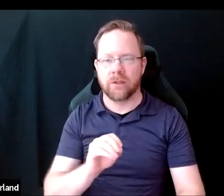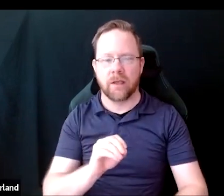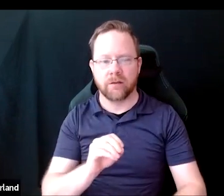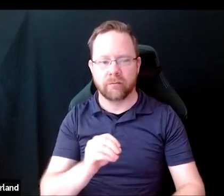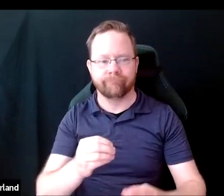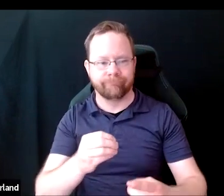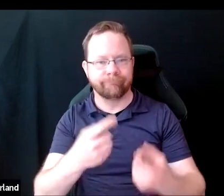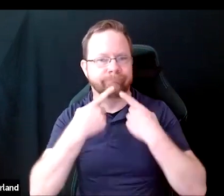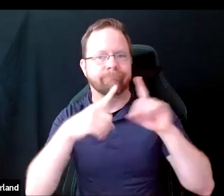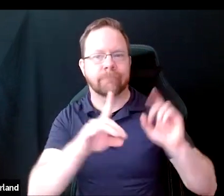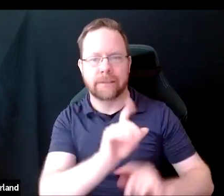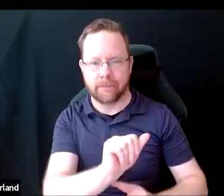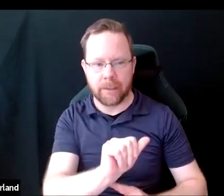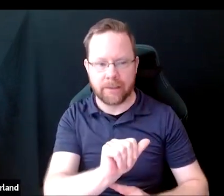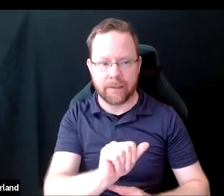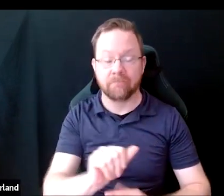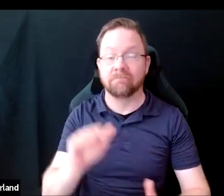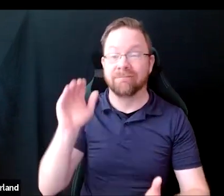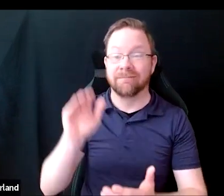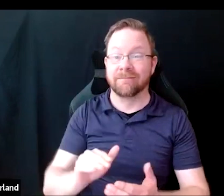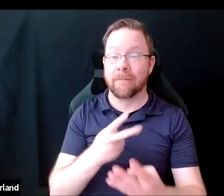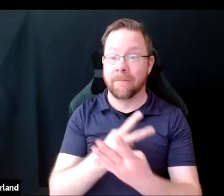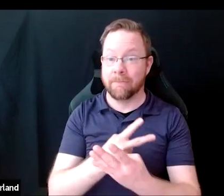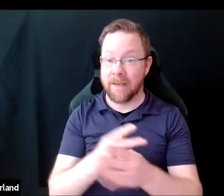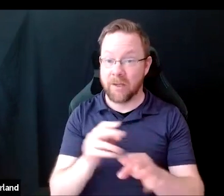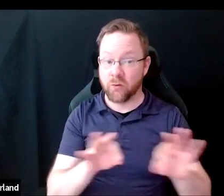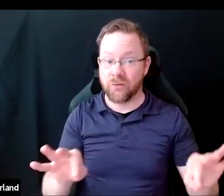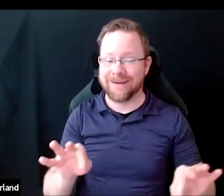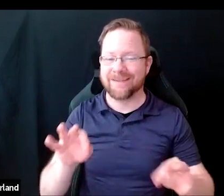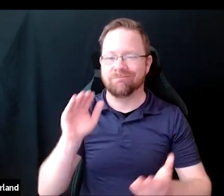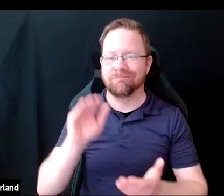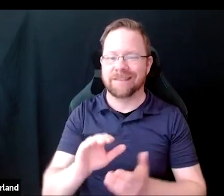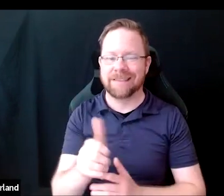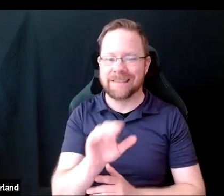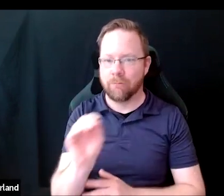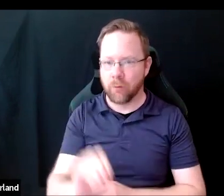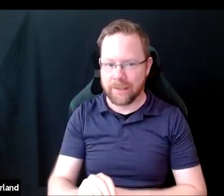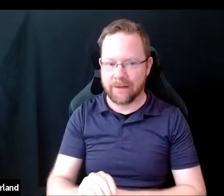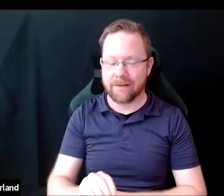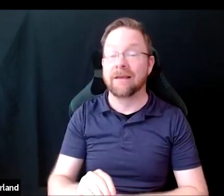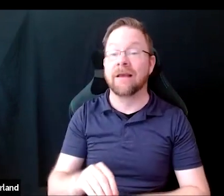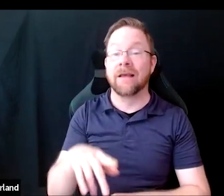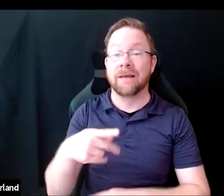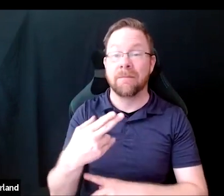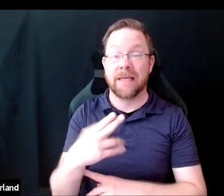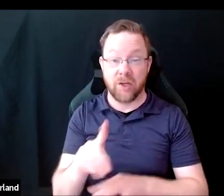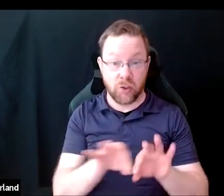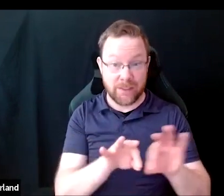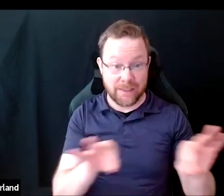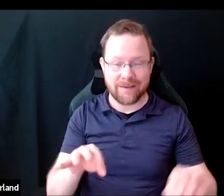That number goes down to 10% for master's degree recipients and 8% for PhD recipients.